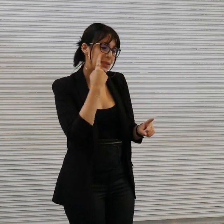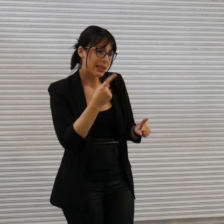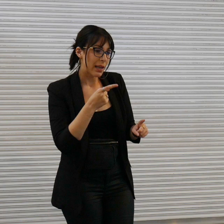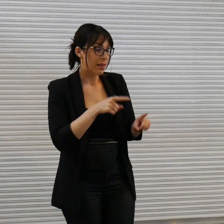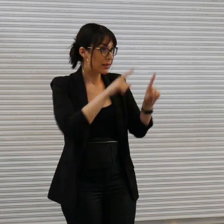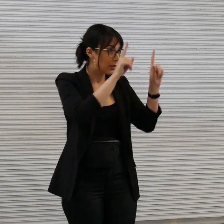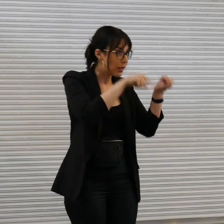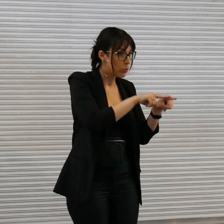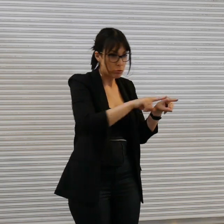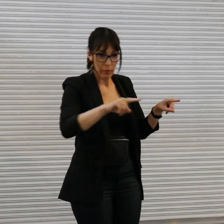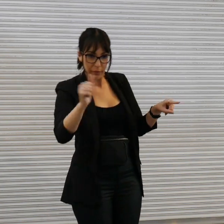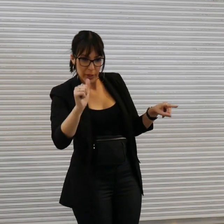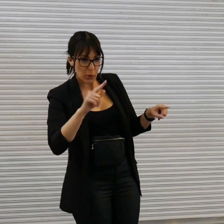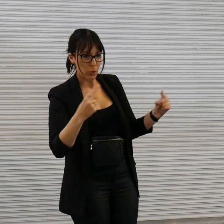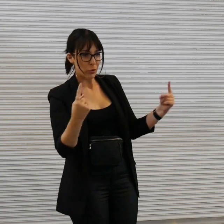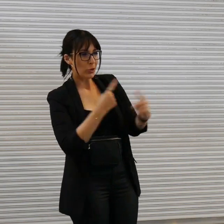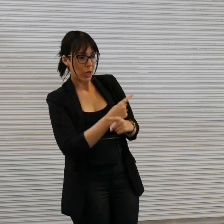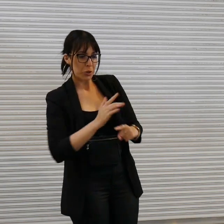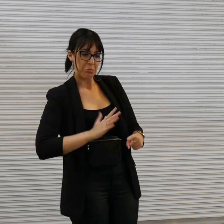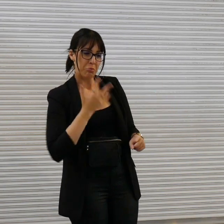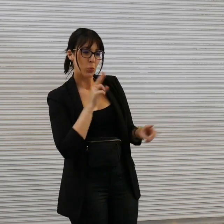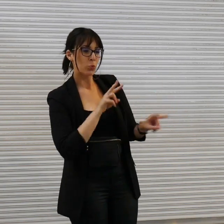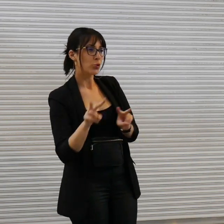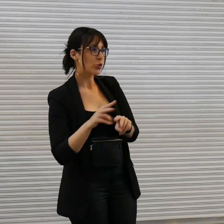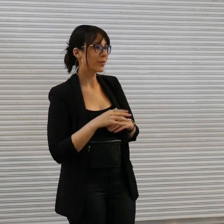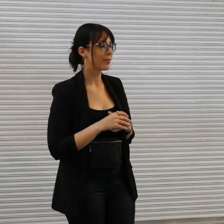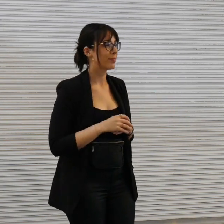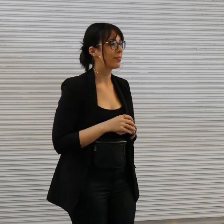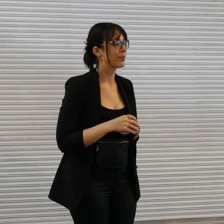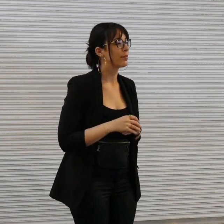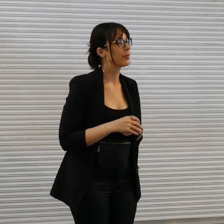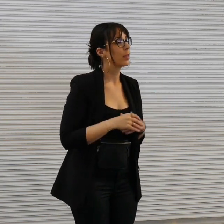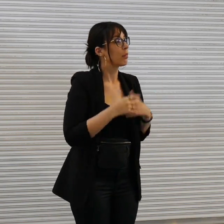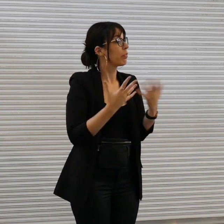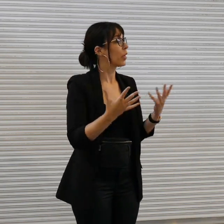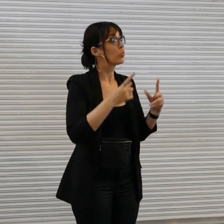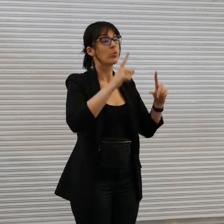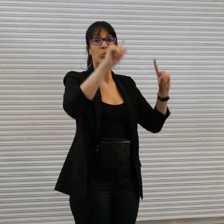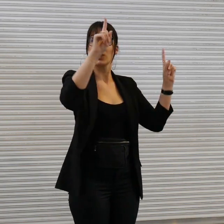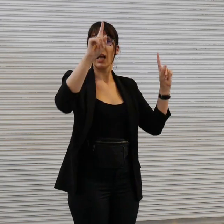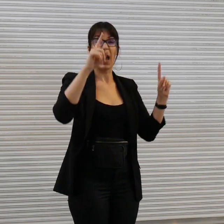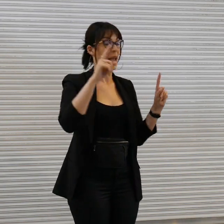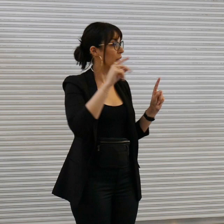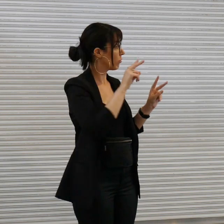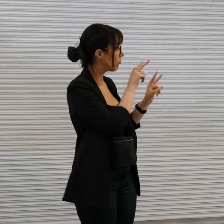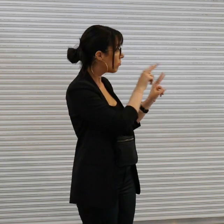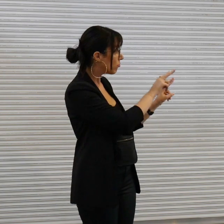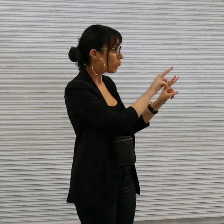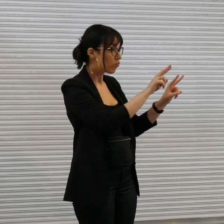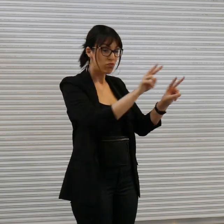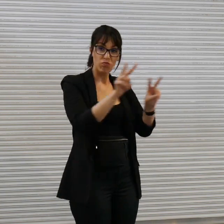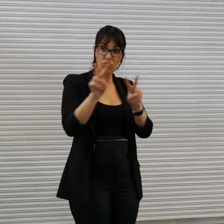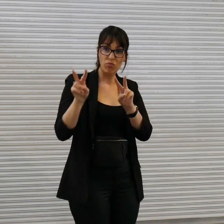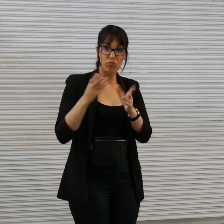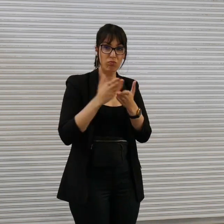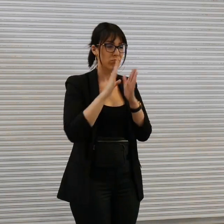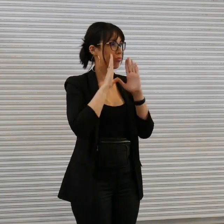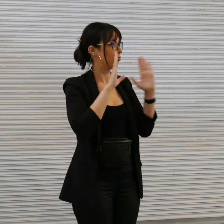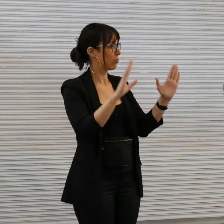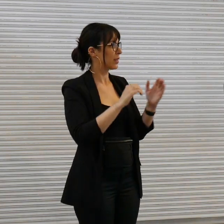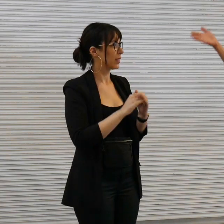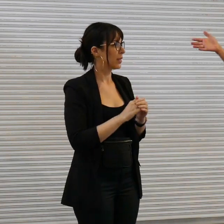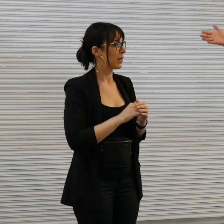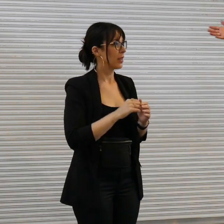to sculpture and spatial practice um the outcomes here today are truly remark um we have um Gurrenah Foley